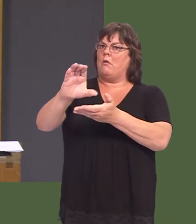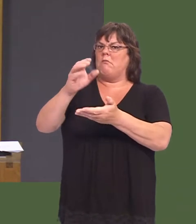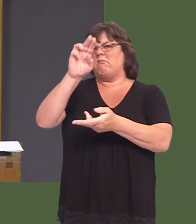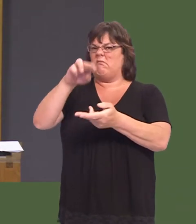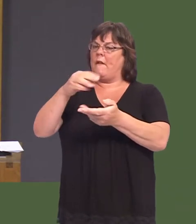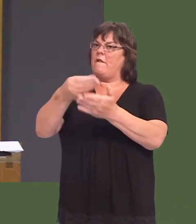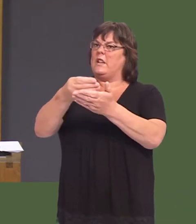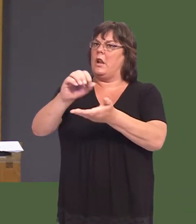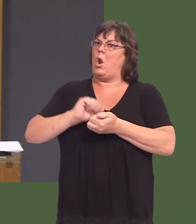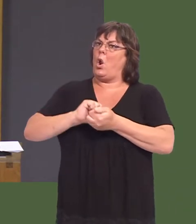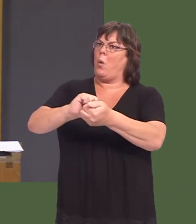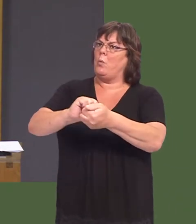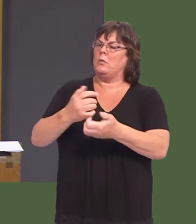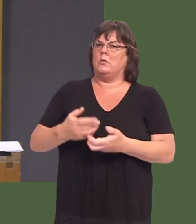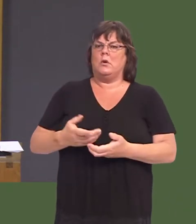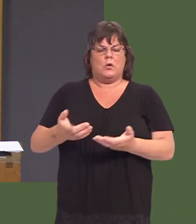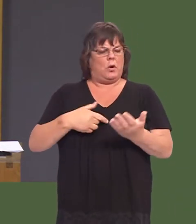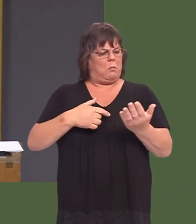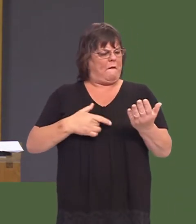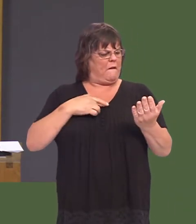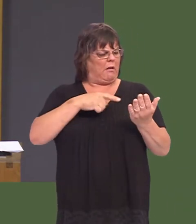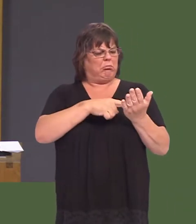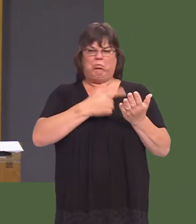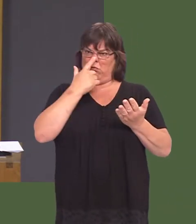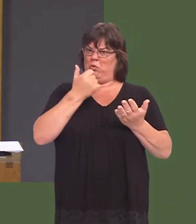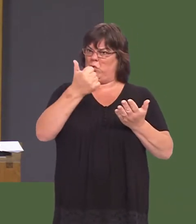So, on the face of it, that appears to be pretty good security.